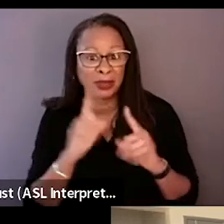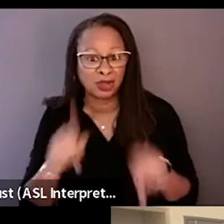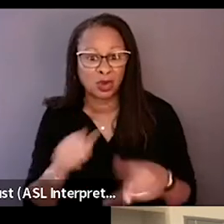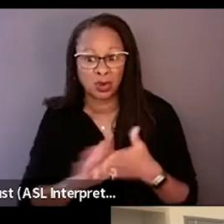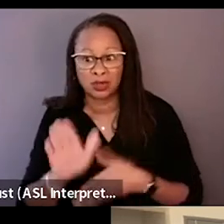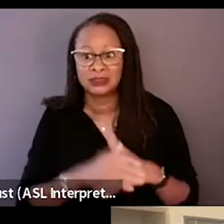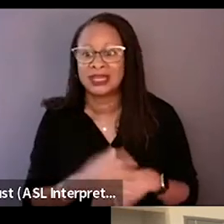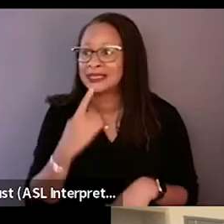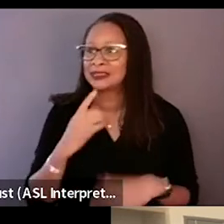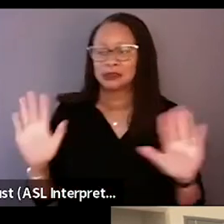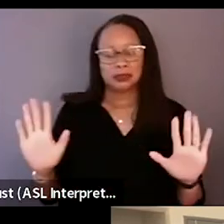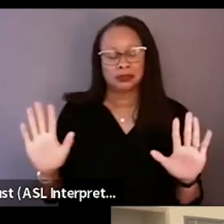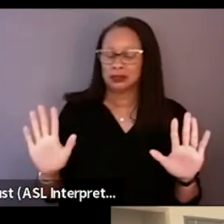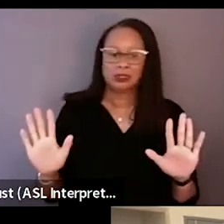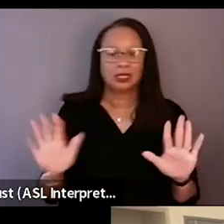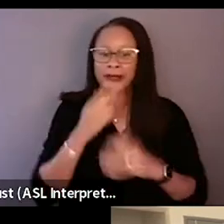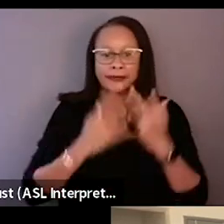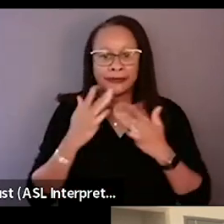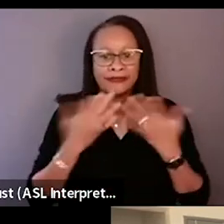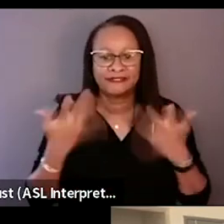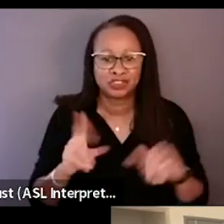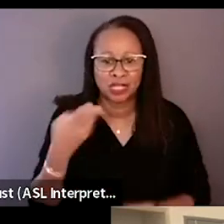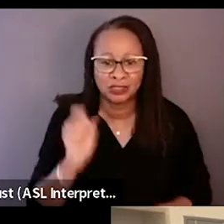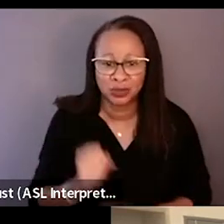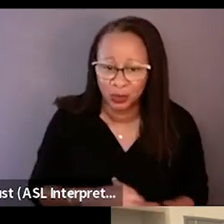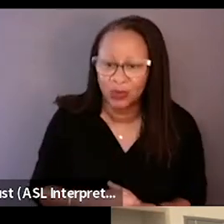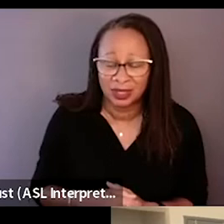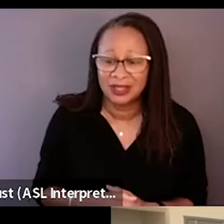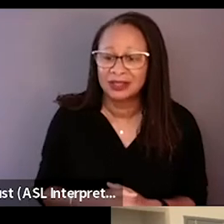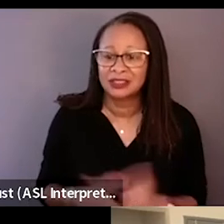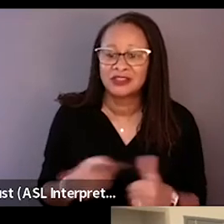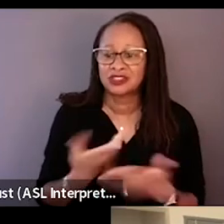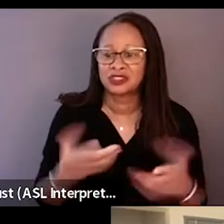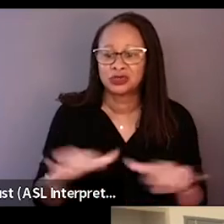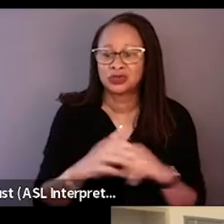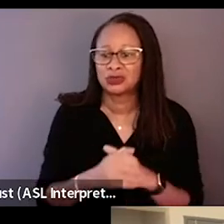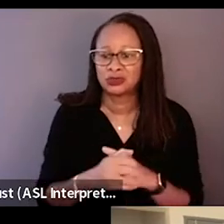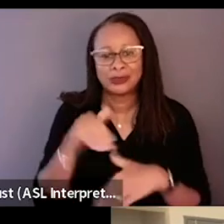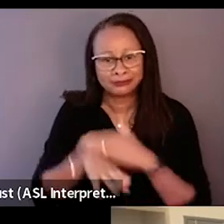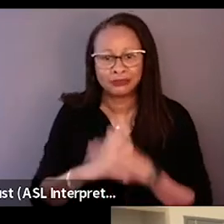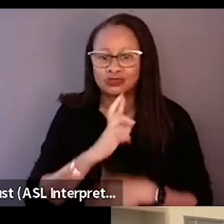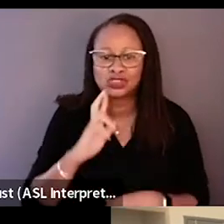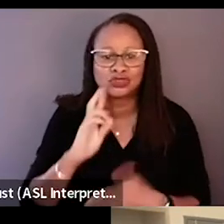I say, "Mom, I can barely make it through high school." And then what's the first thing we do? We get into the restaurant industry, right?